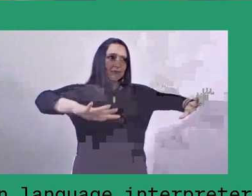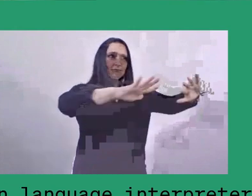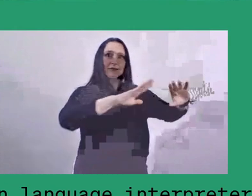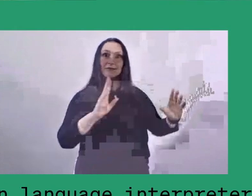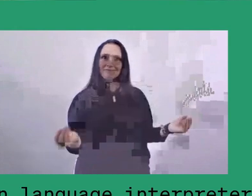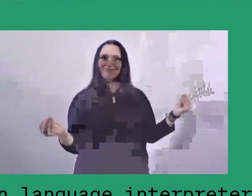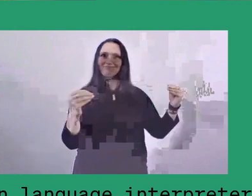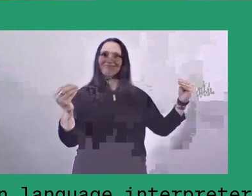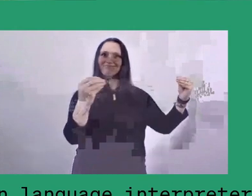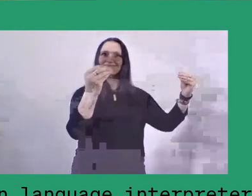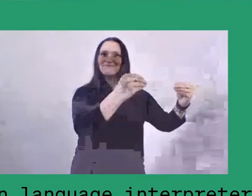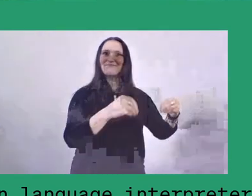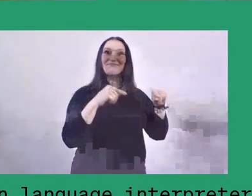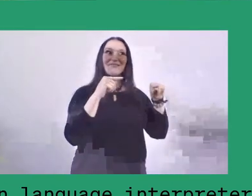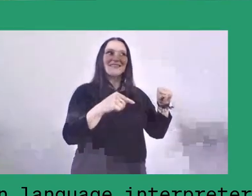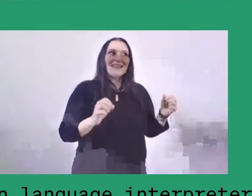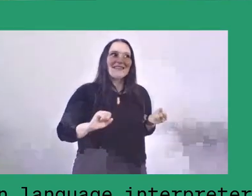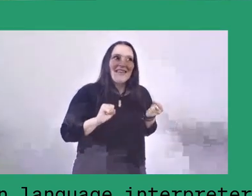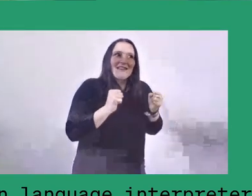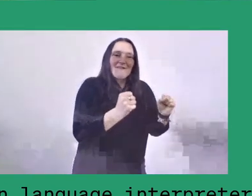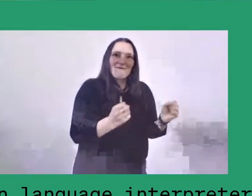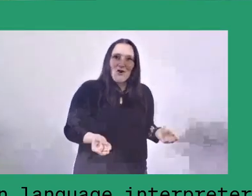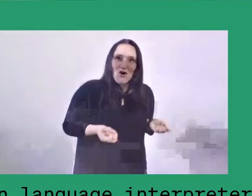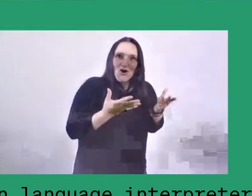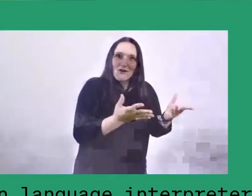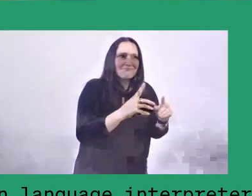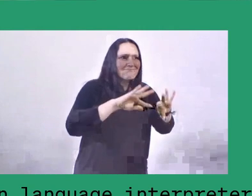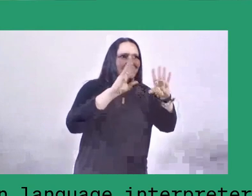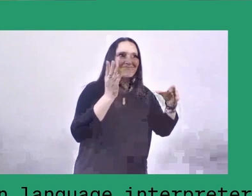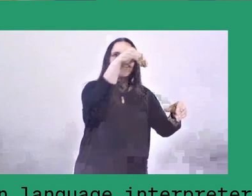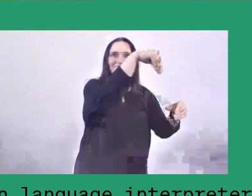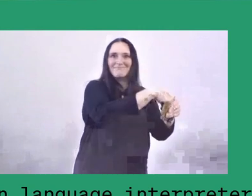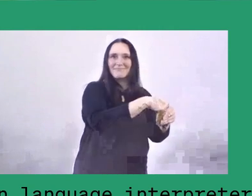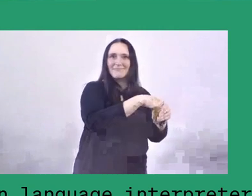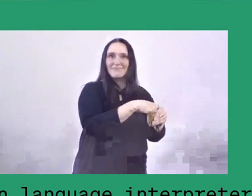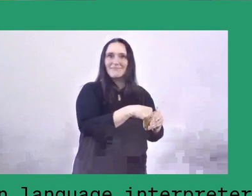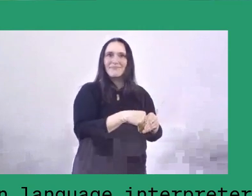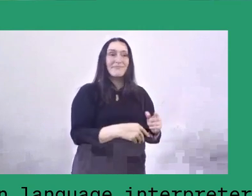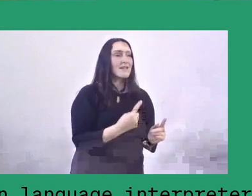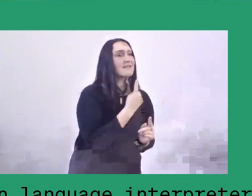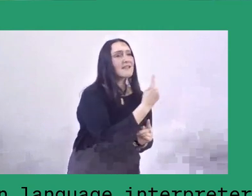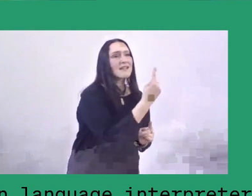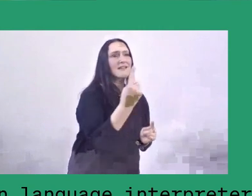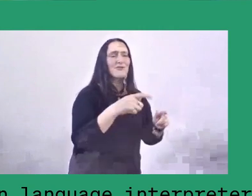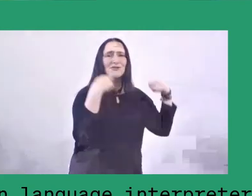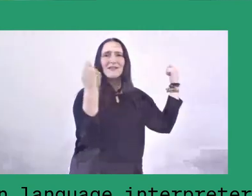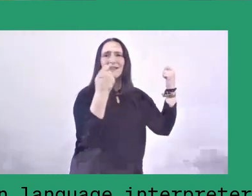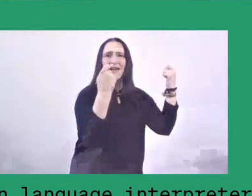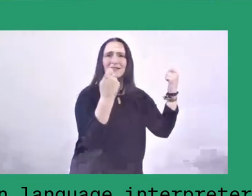Of course, I have to say that each kampung is locally anchored, so they have local differences.